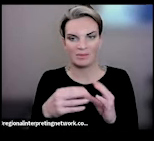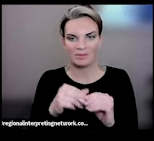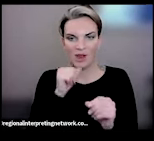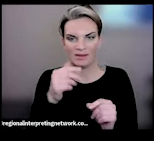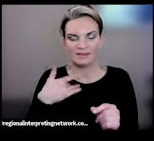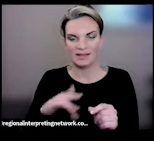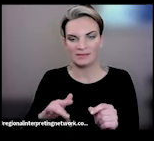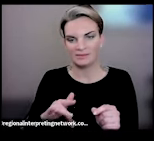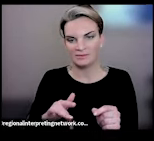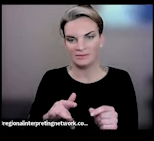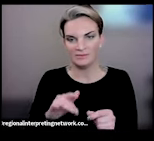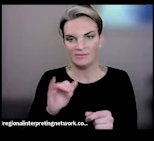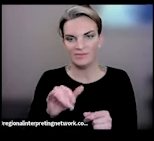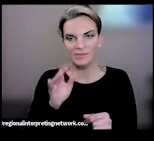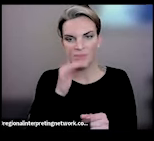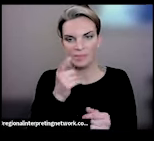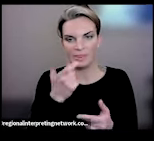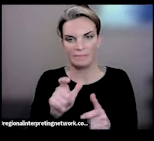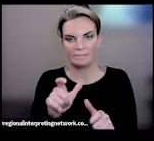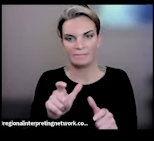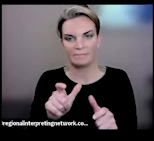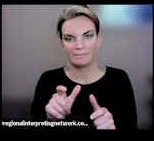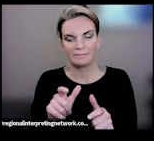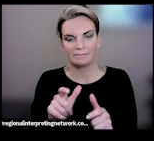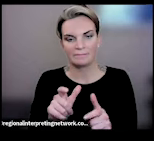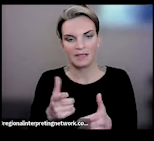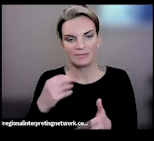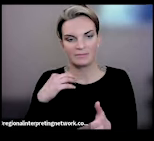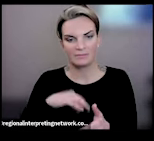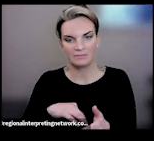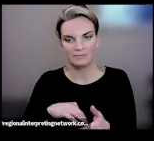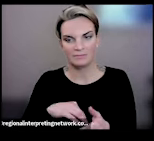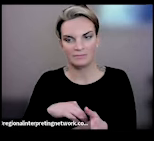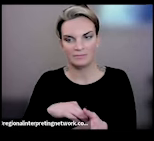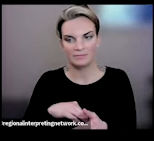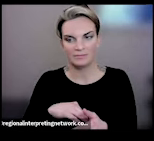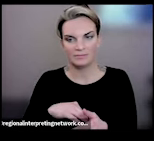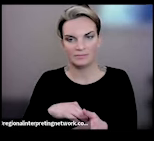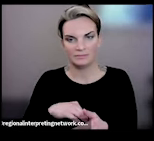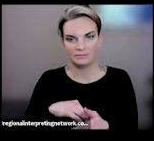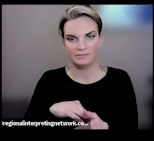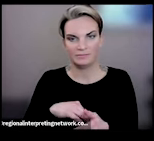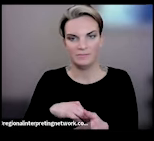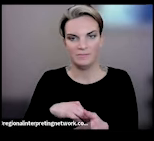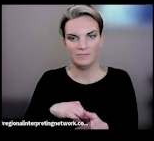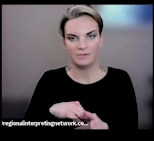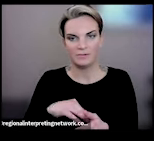that goes a long way. And, just collectively making it known that that that's just not okay. That's all I would